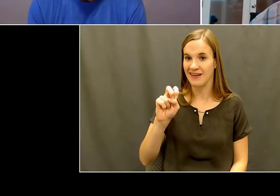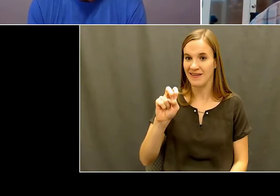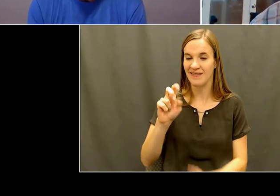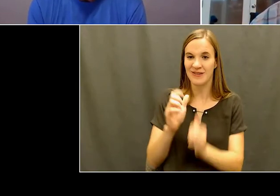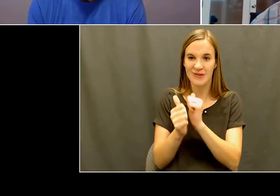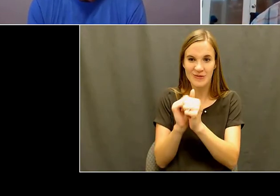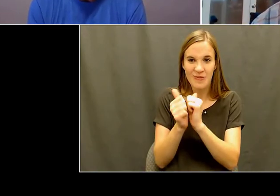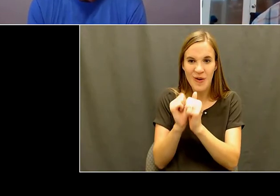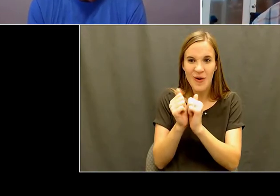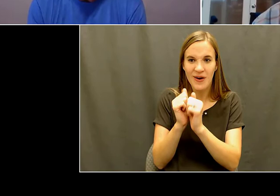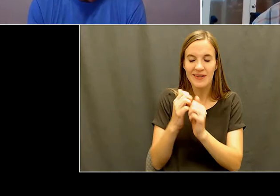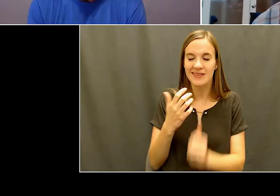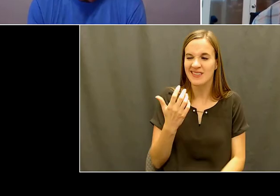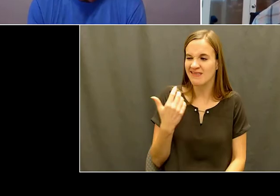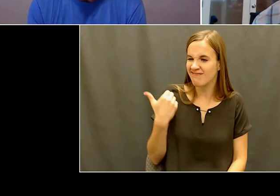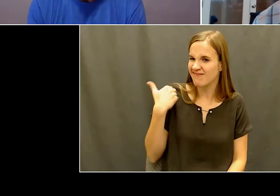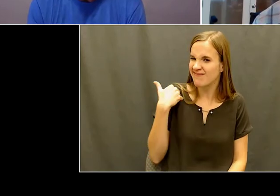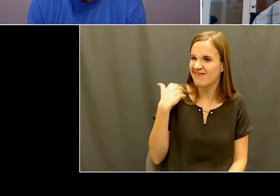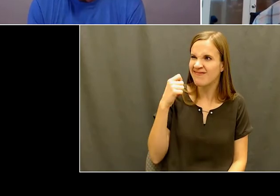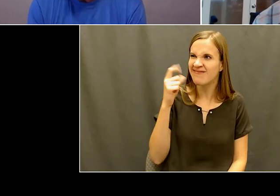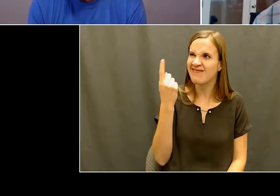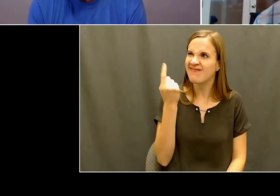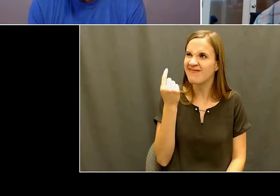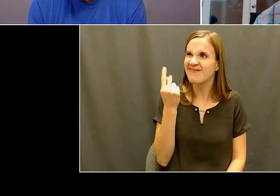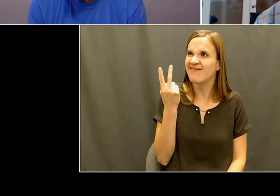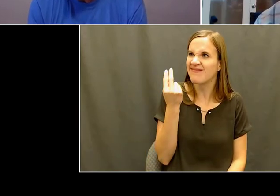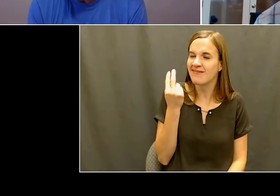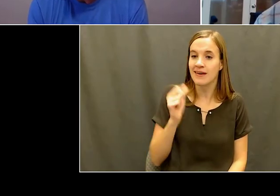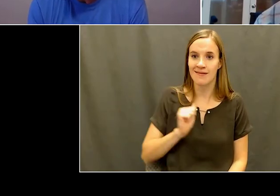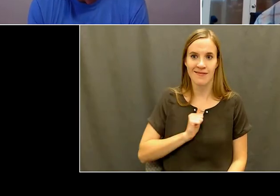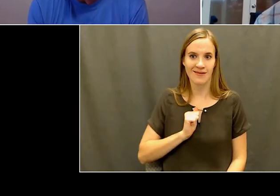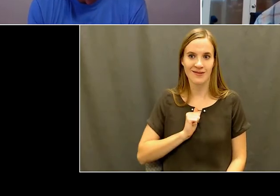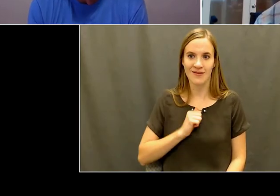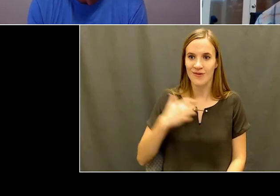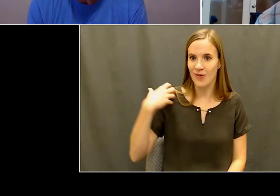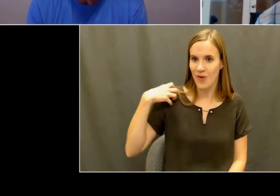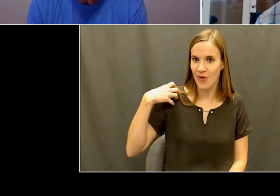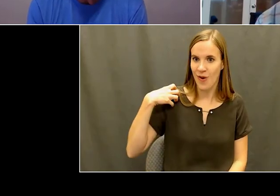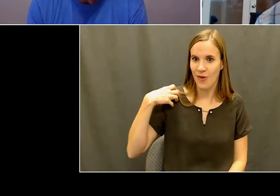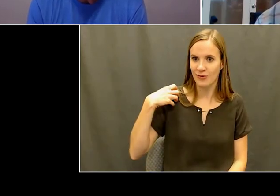summer two ago in Boise at that program and and it was